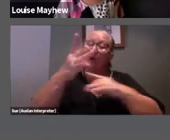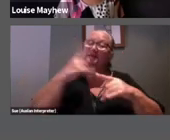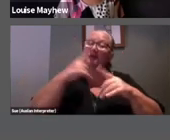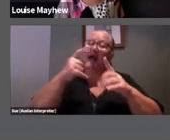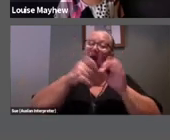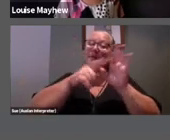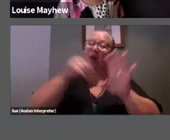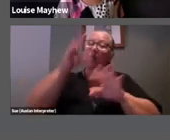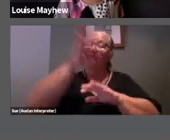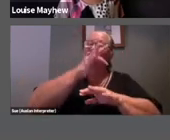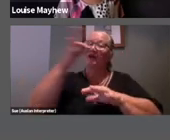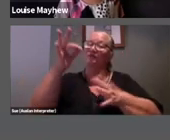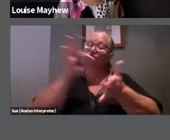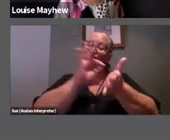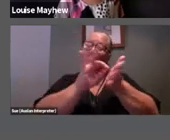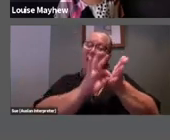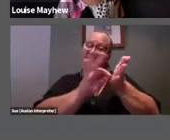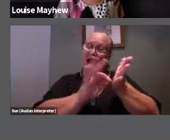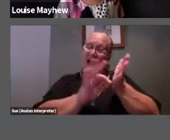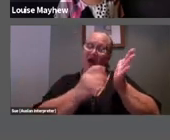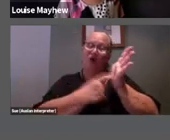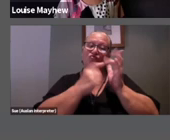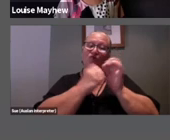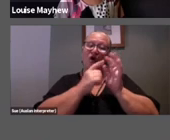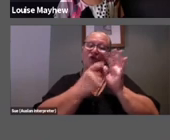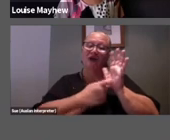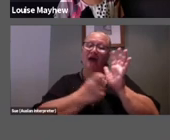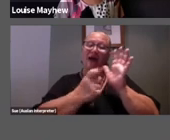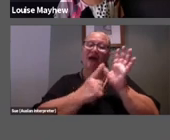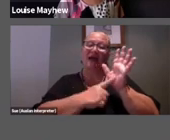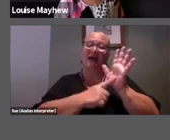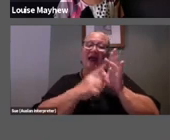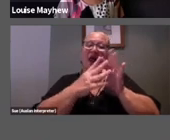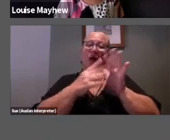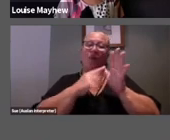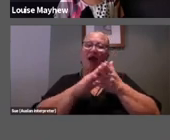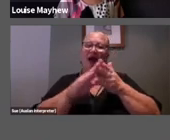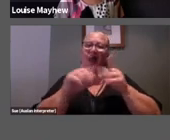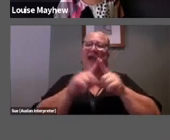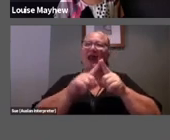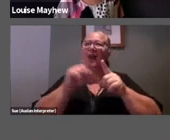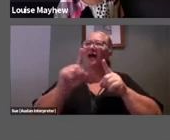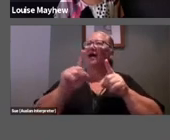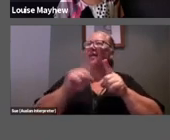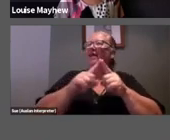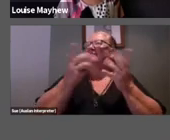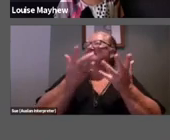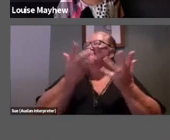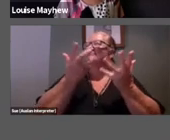Roger Caillois as a kind of voluptuous panic upon an otherwise lucid mind.